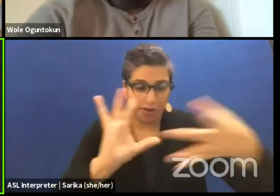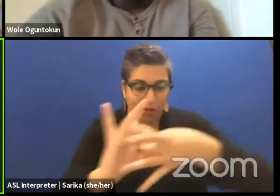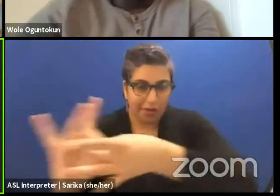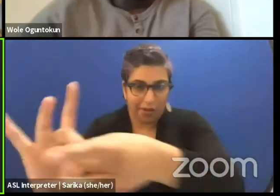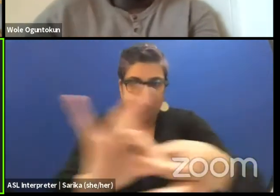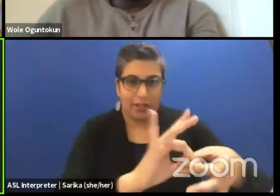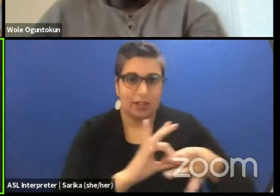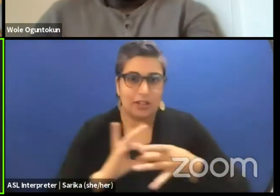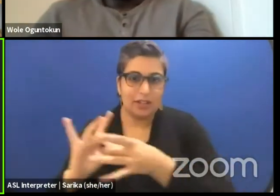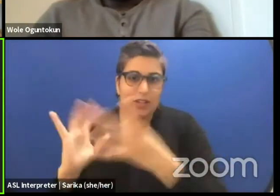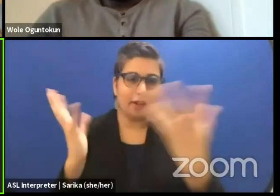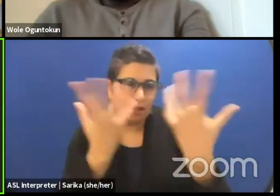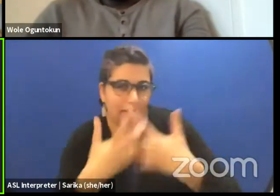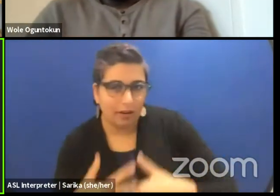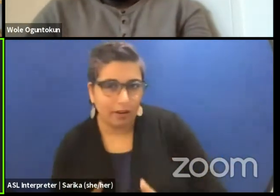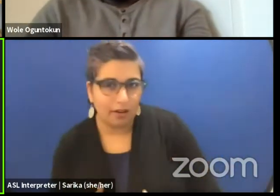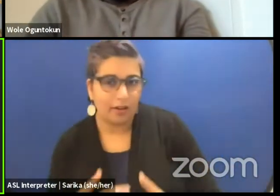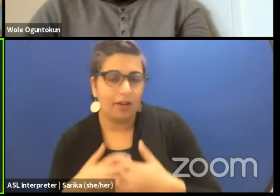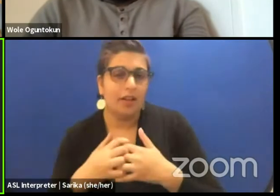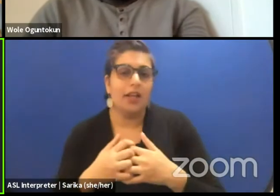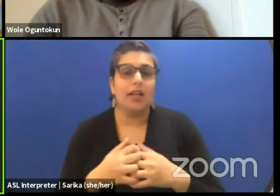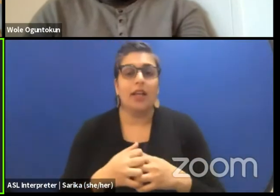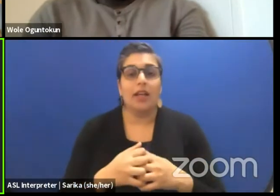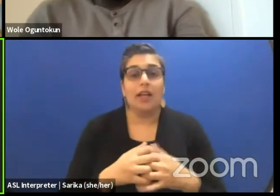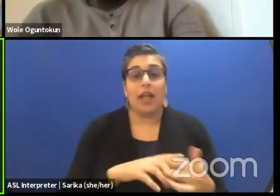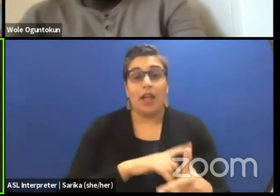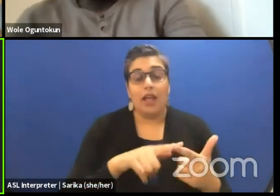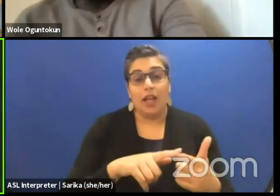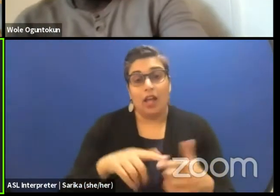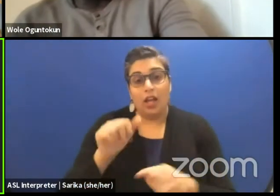to emerge. And then when we start working with a dramaturge